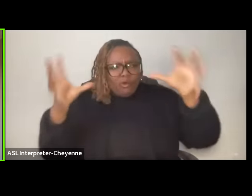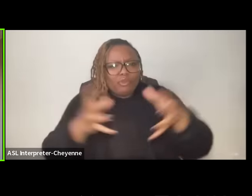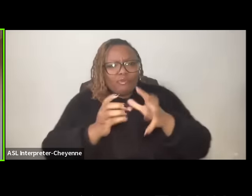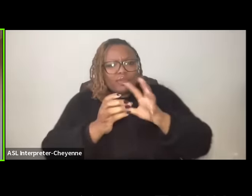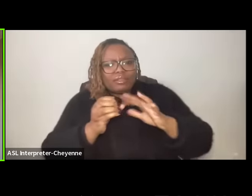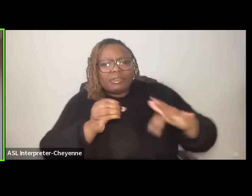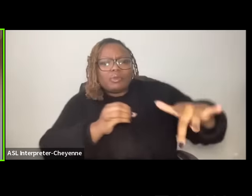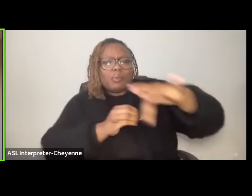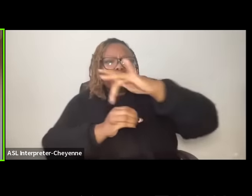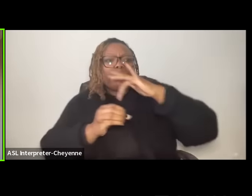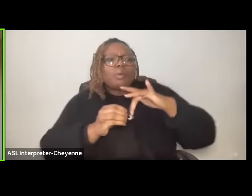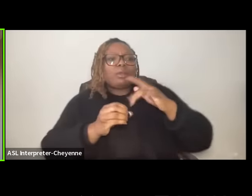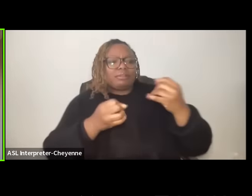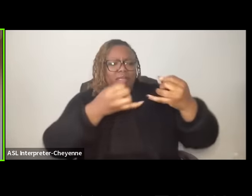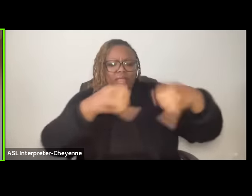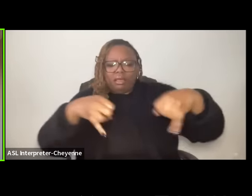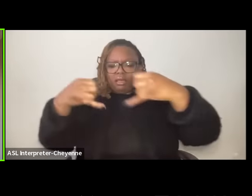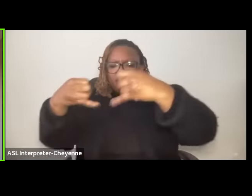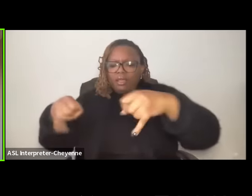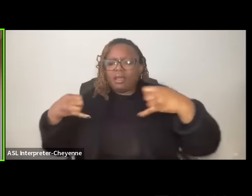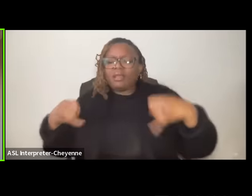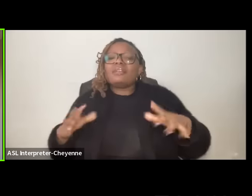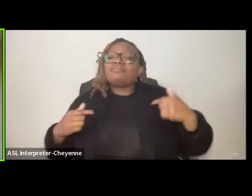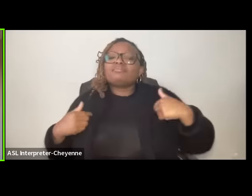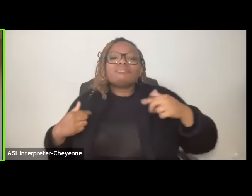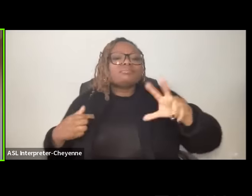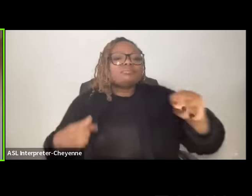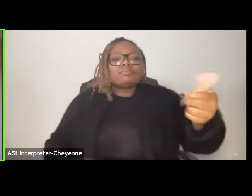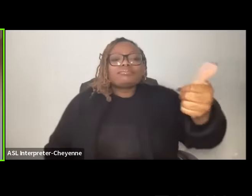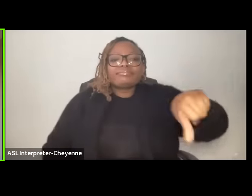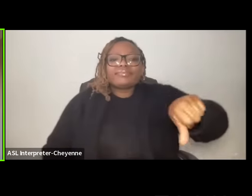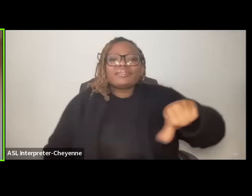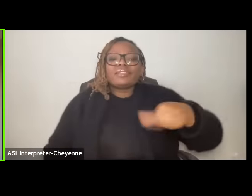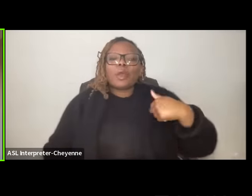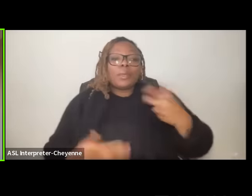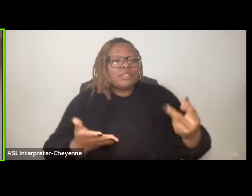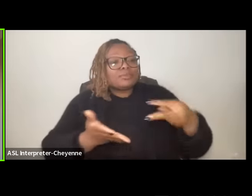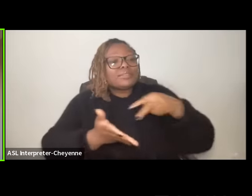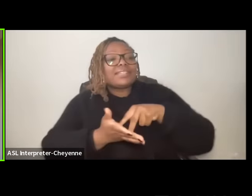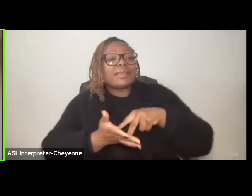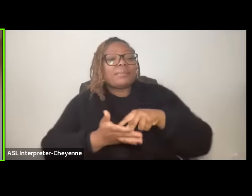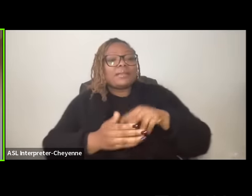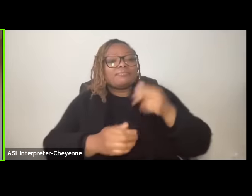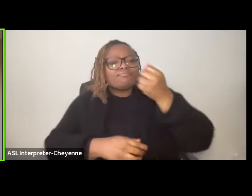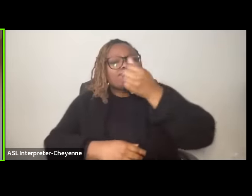of demarcation it calls upon us to step up and stand up and speak out in this moment so it it's